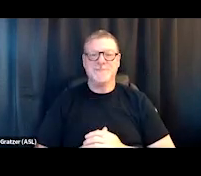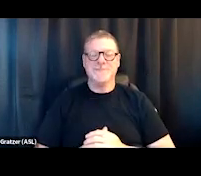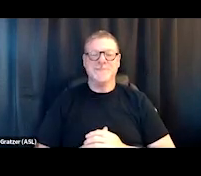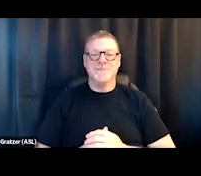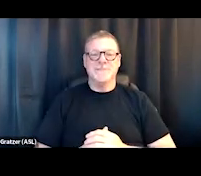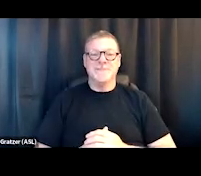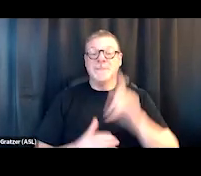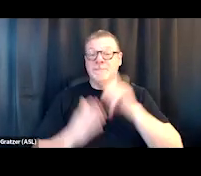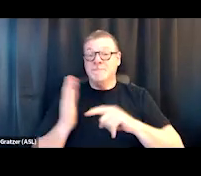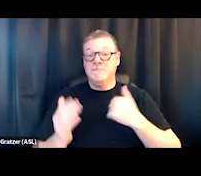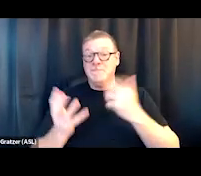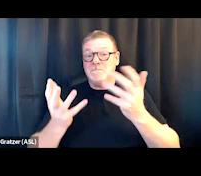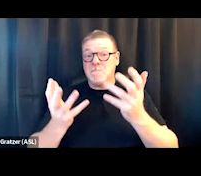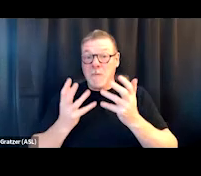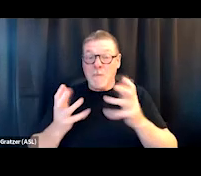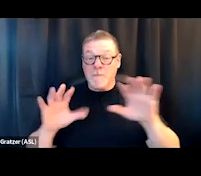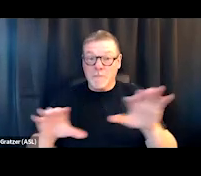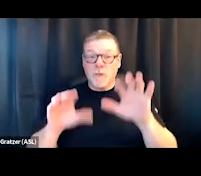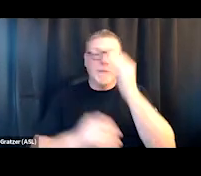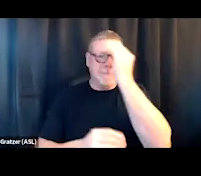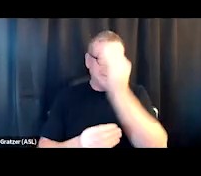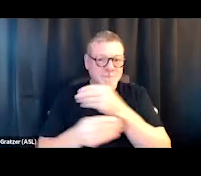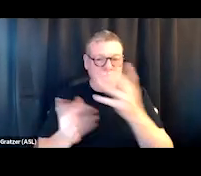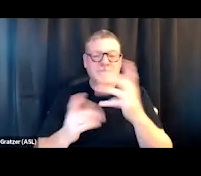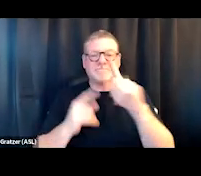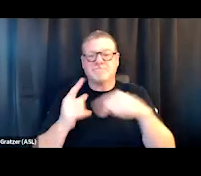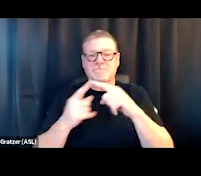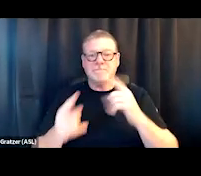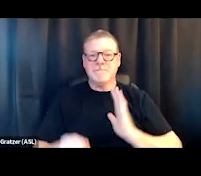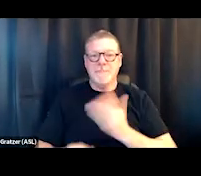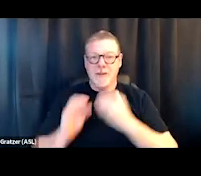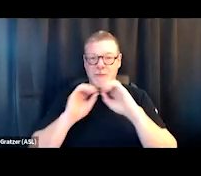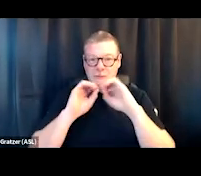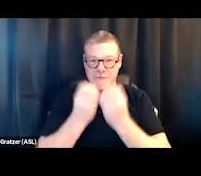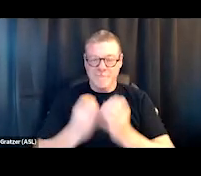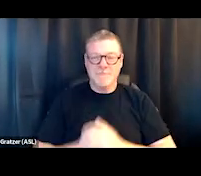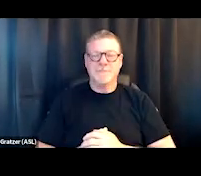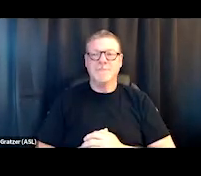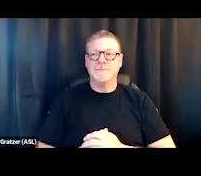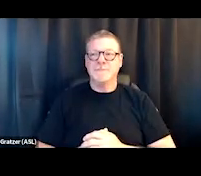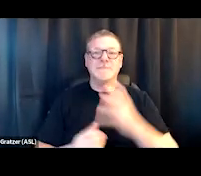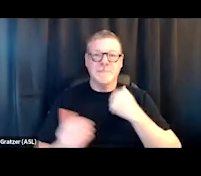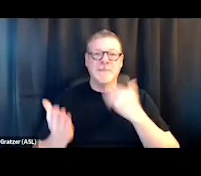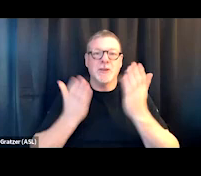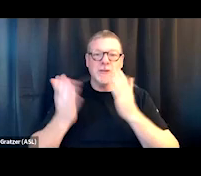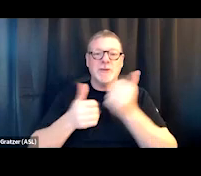What I wanted to do is tell you a little bit about the organization that I also serve as the executive director of